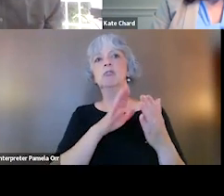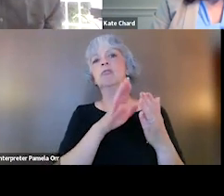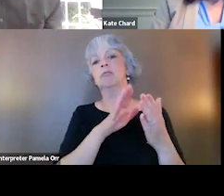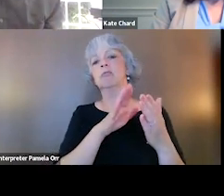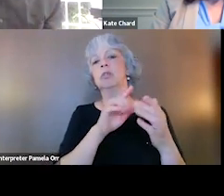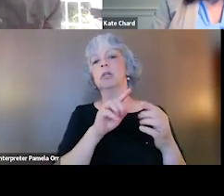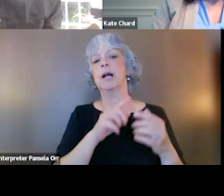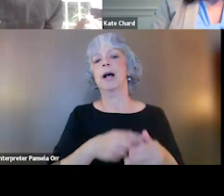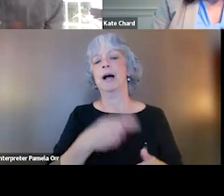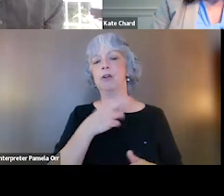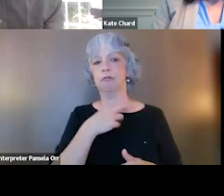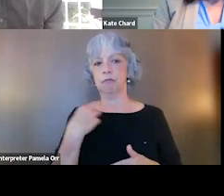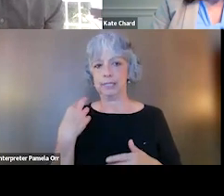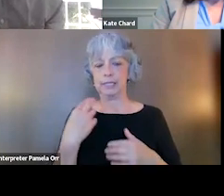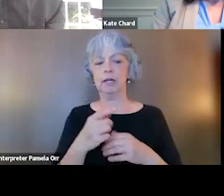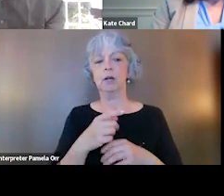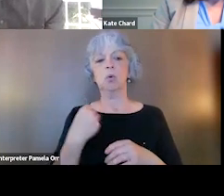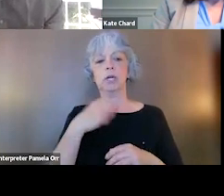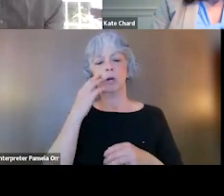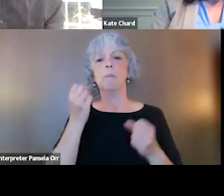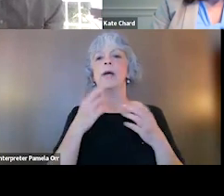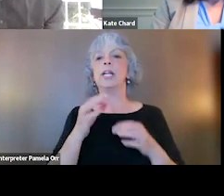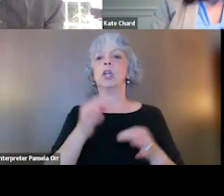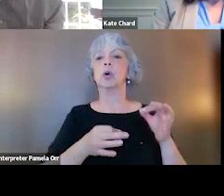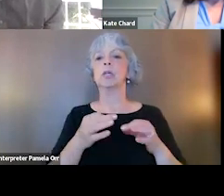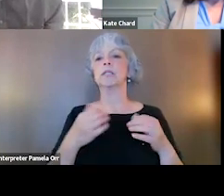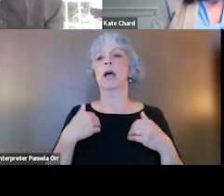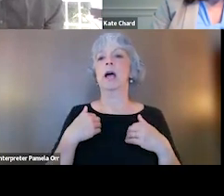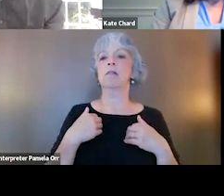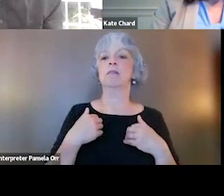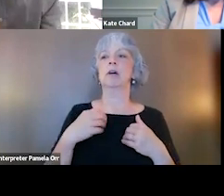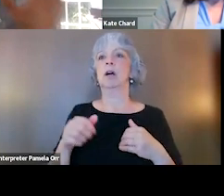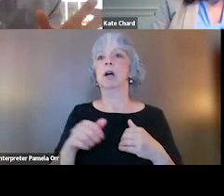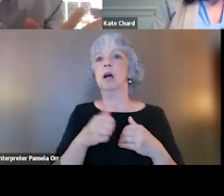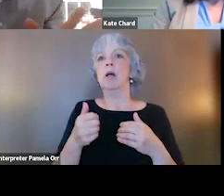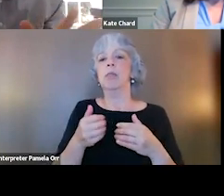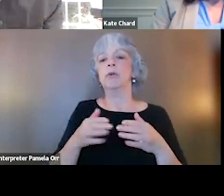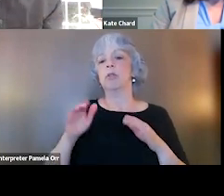That said, we know that many courts do have additional tracks for lower risk and lower need profiles, and that's totally fine.